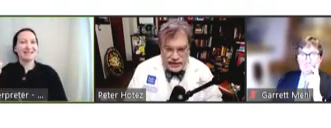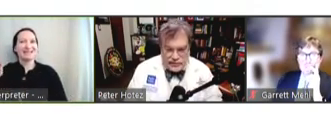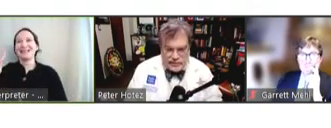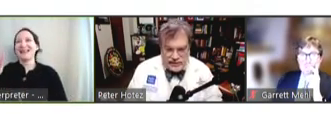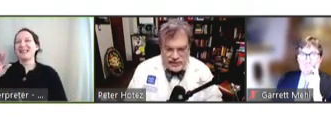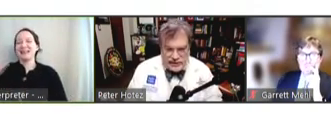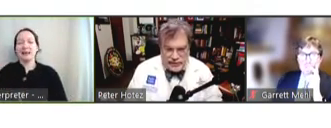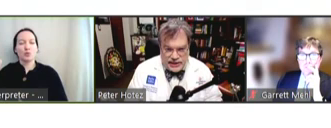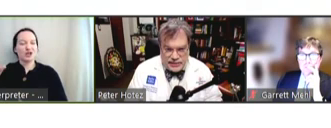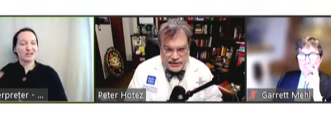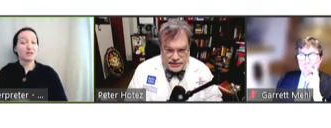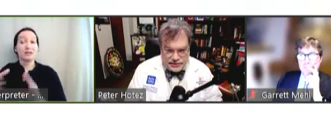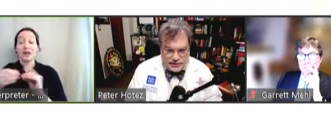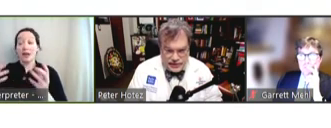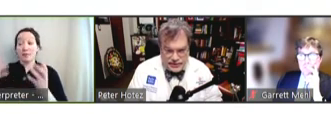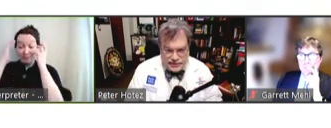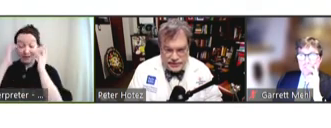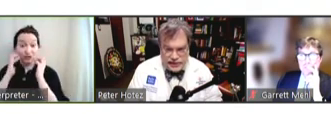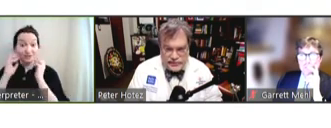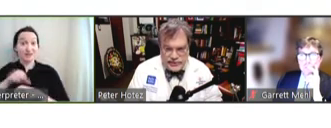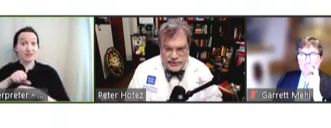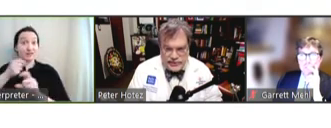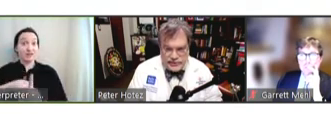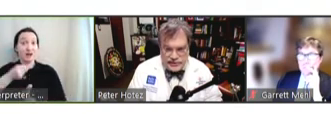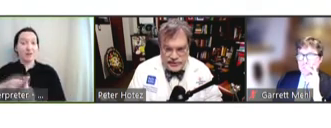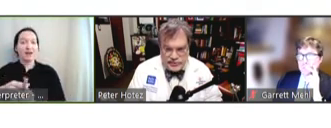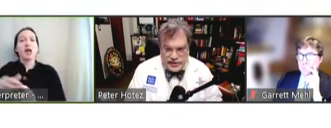when measles epidemics occur, they occur late winter, early spring.